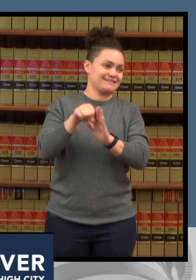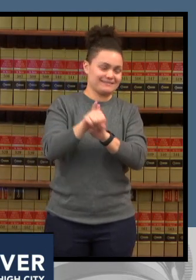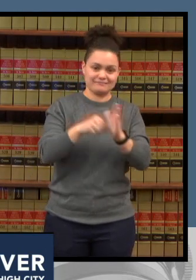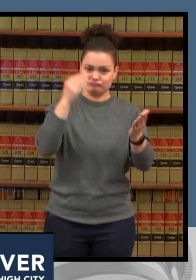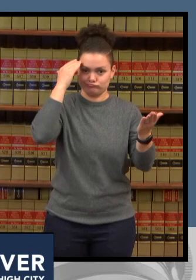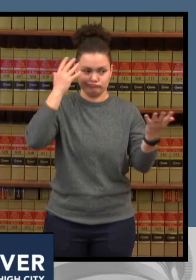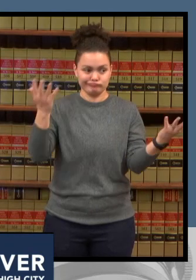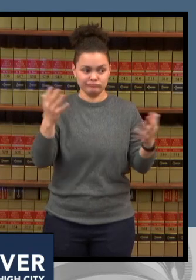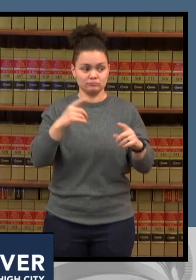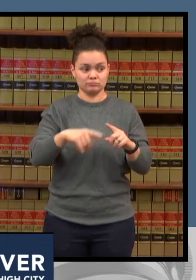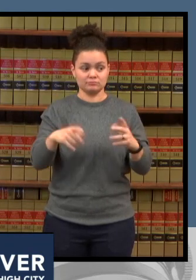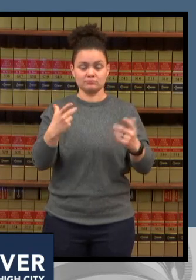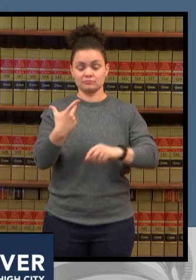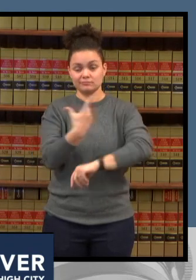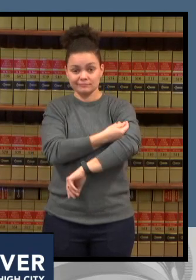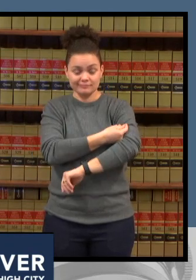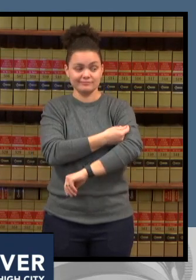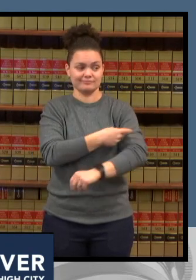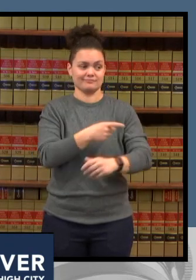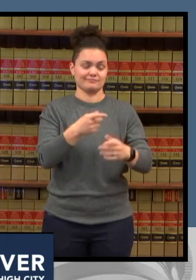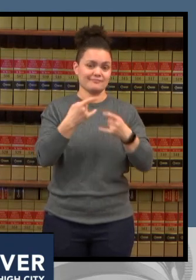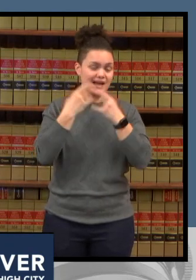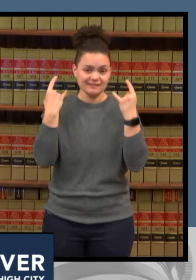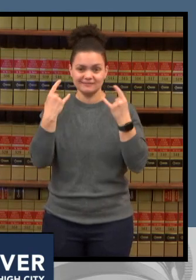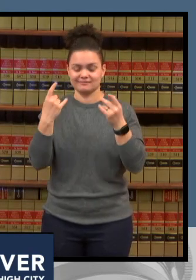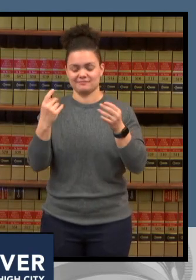for us to do what we're dealing with right now and to get on the other side of this so